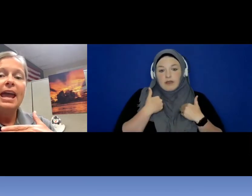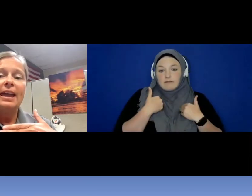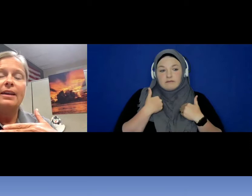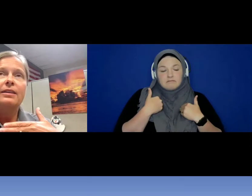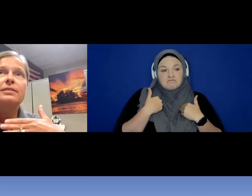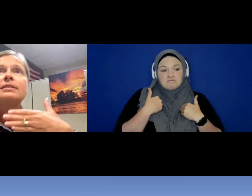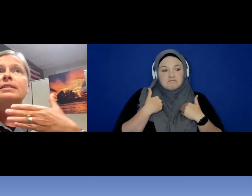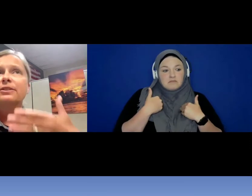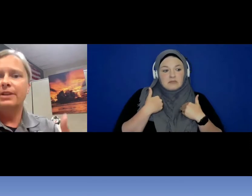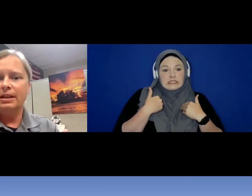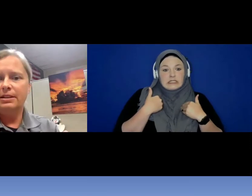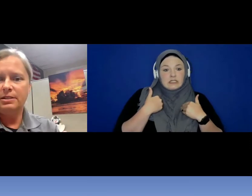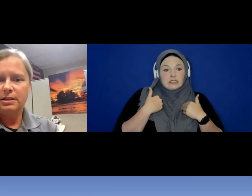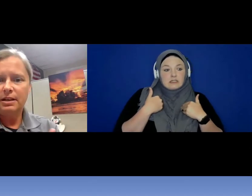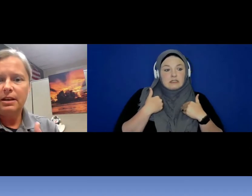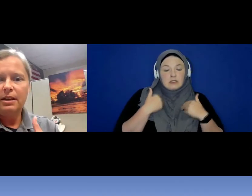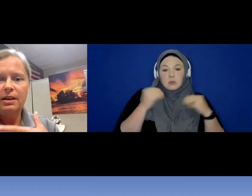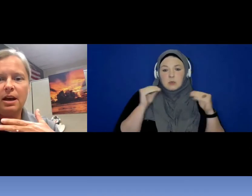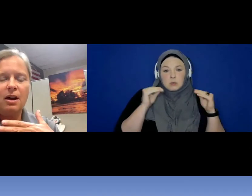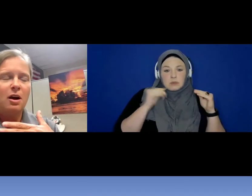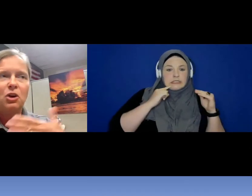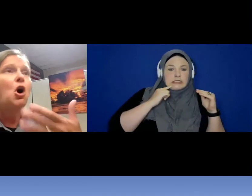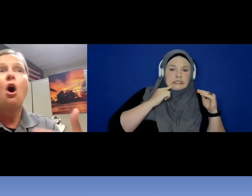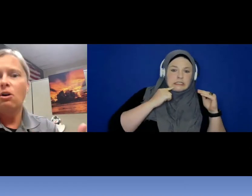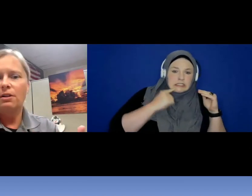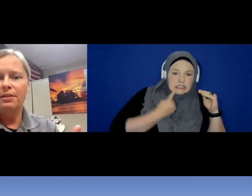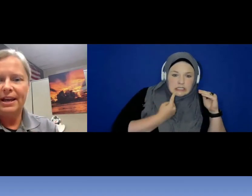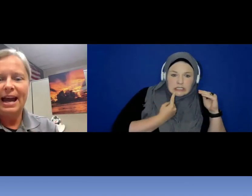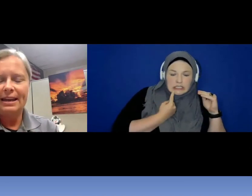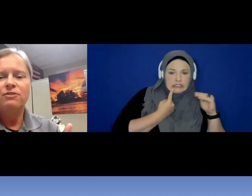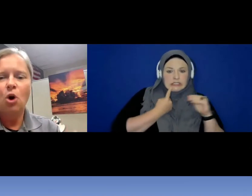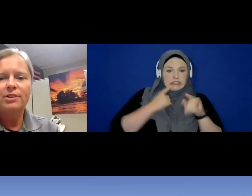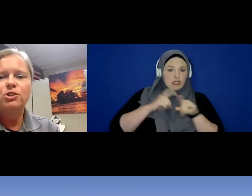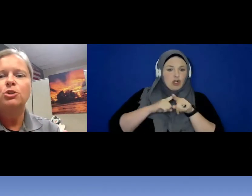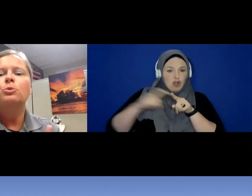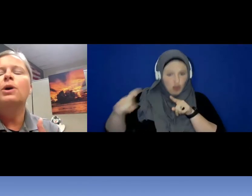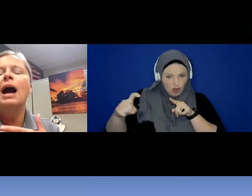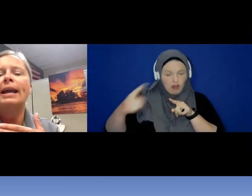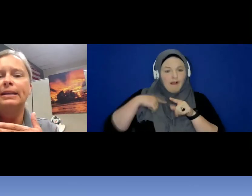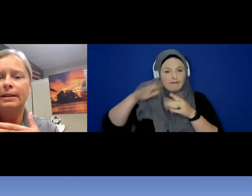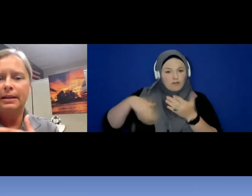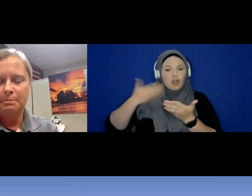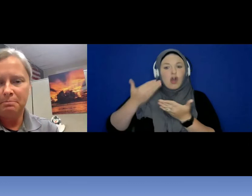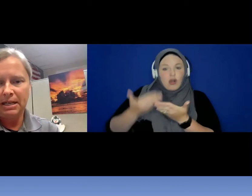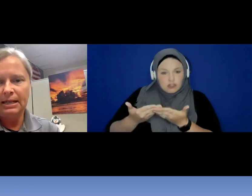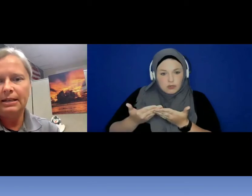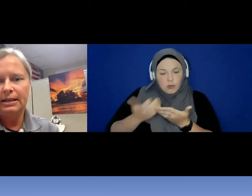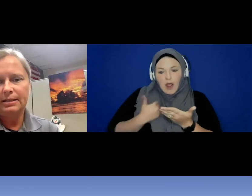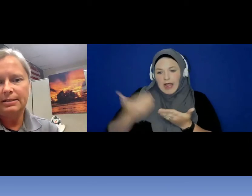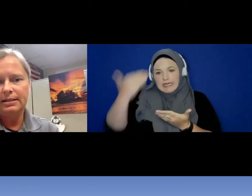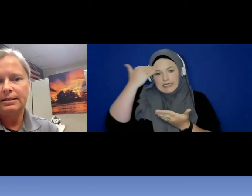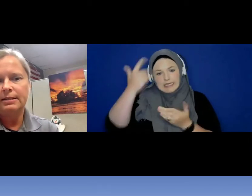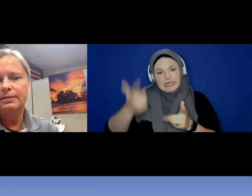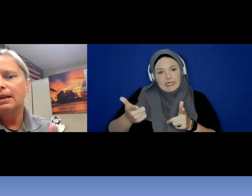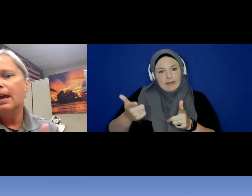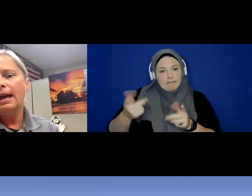a serious call that I have gone to where I needed immediate assistance and